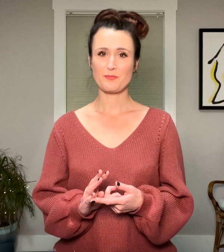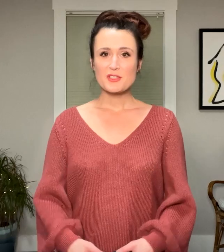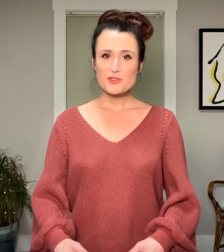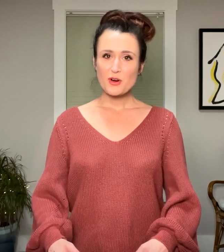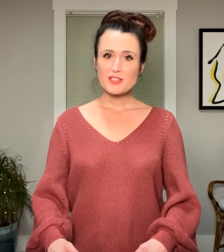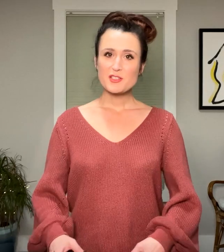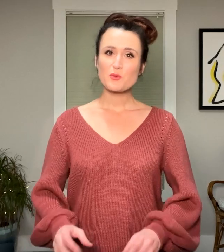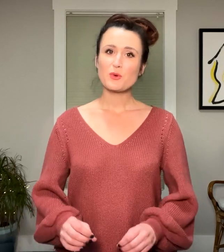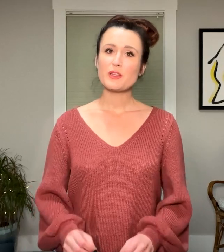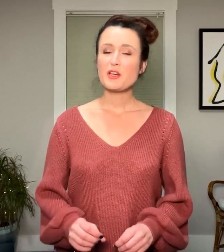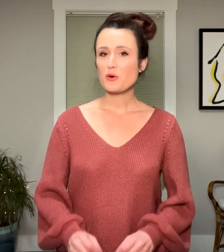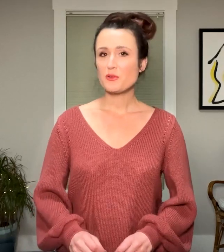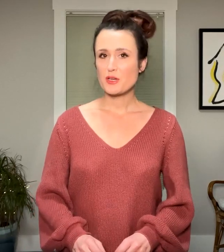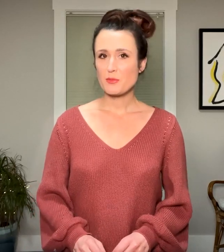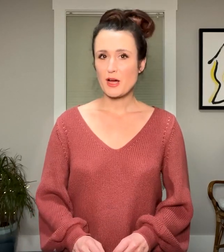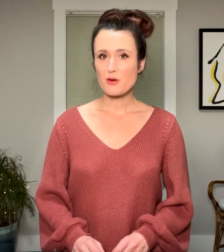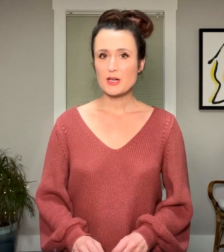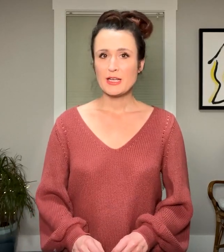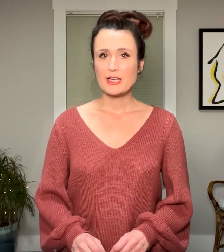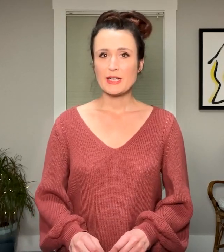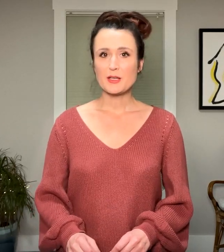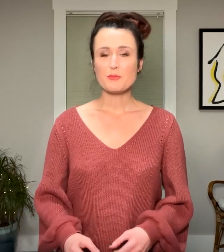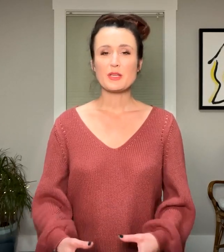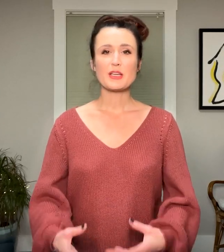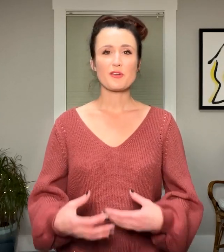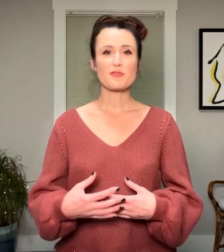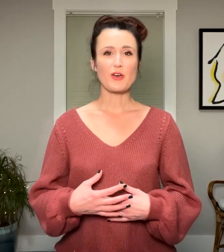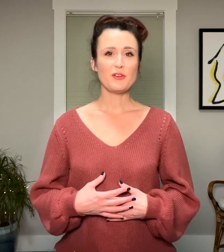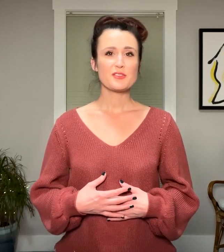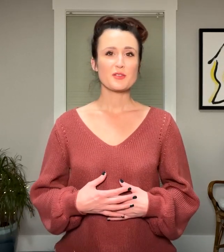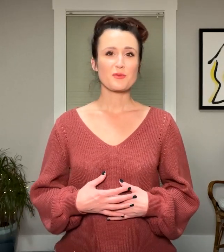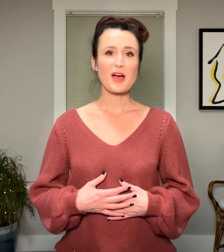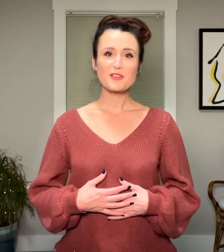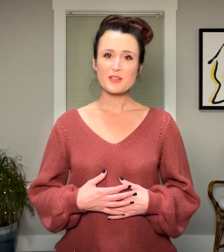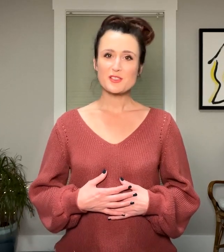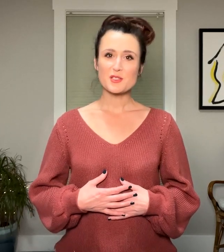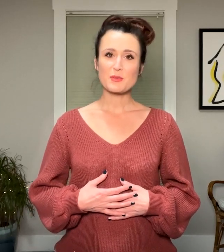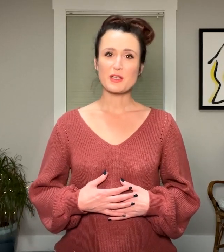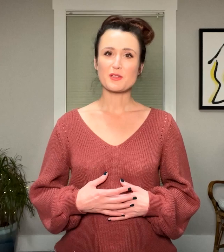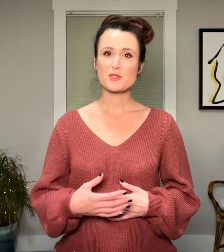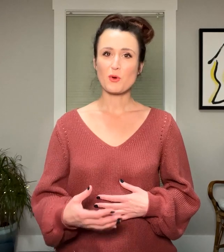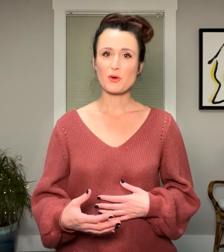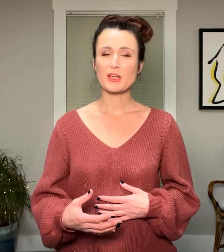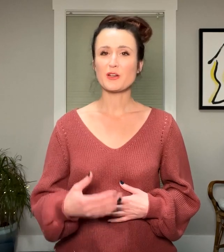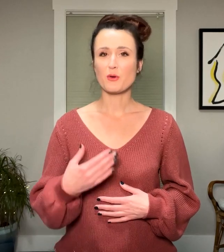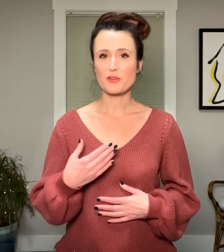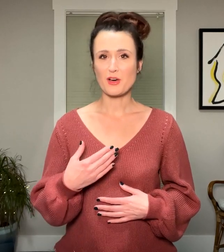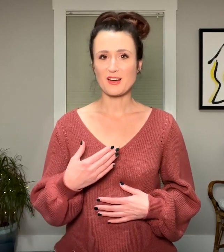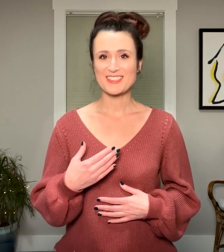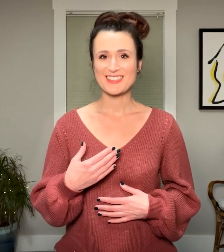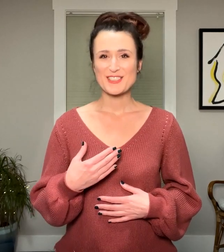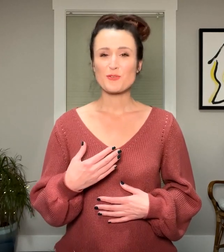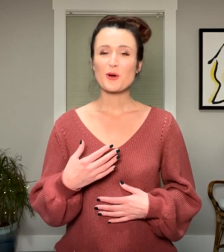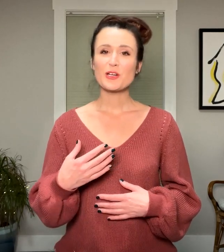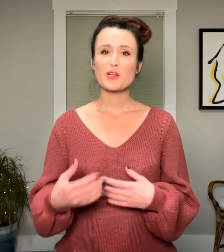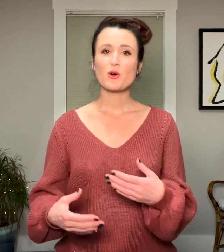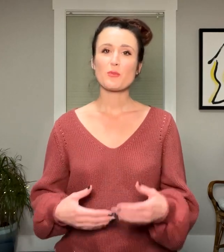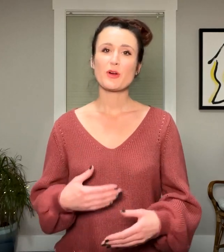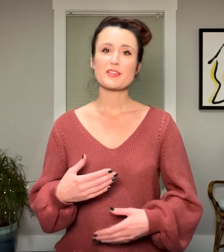These phrases really hold their power in being felt rather than just being spoken or thought. So we're going to incorporate